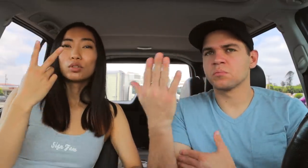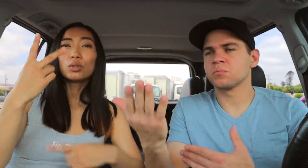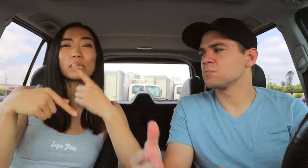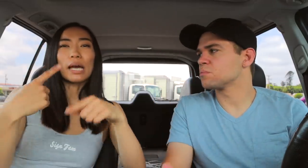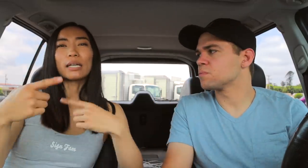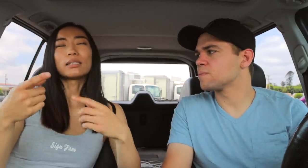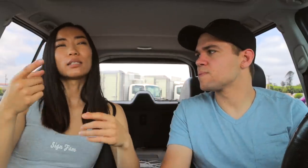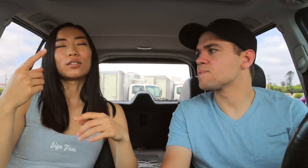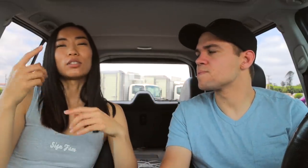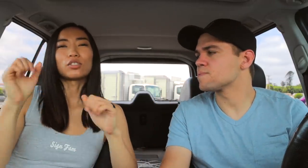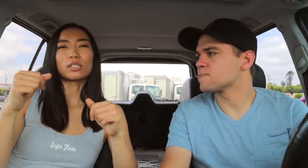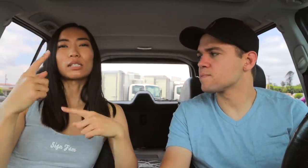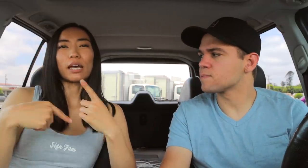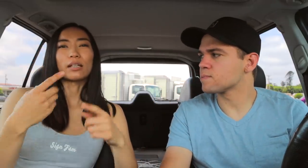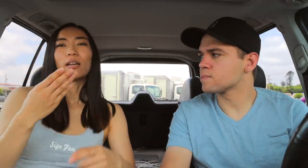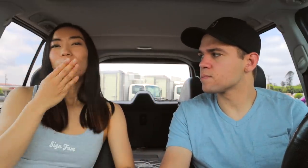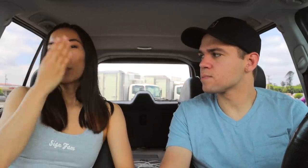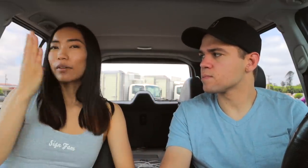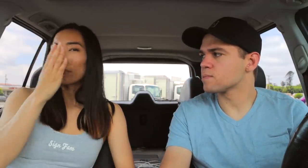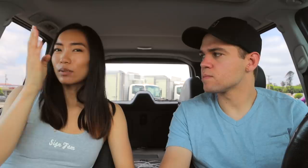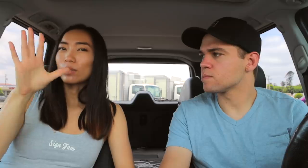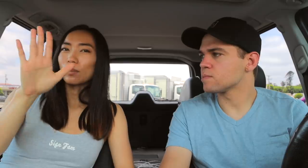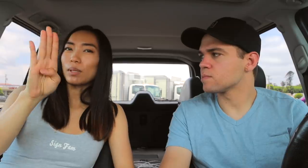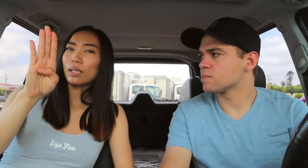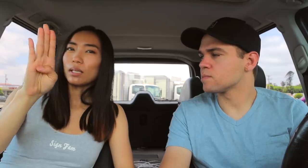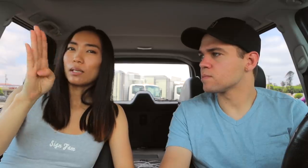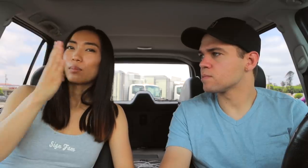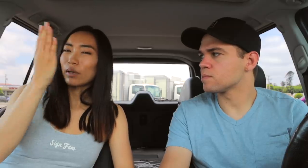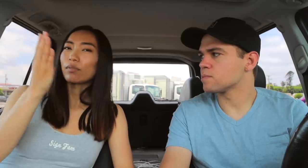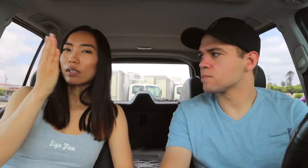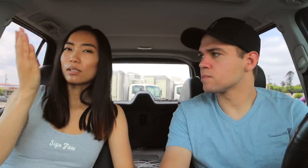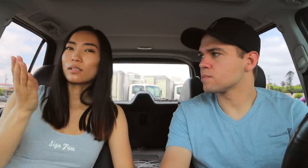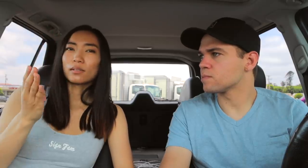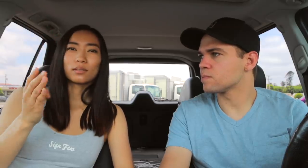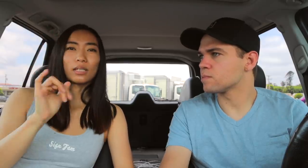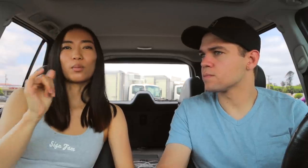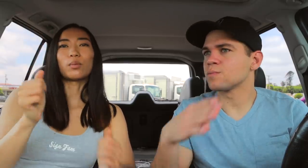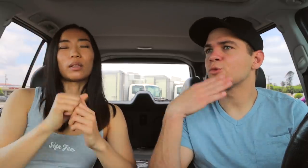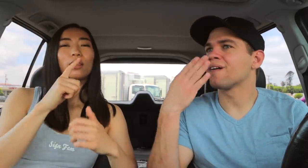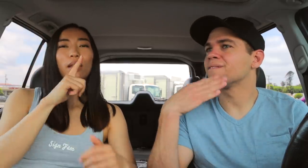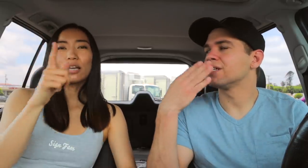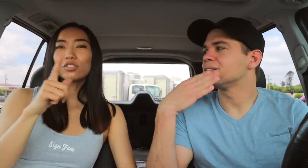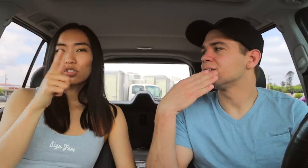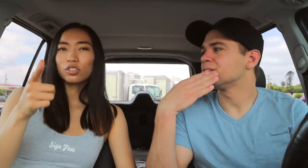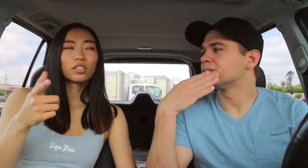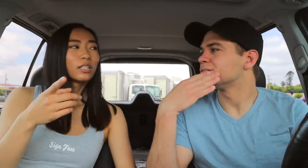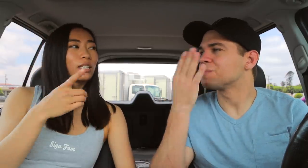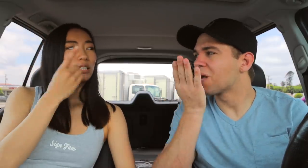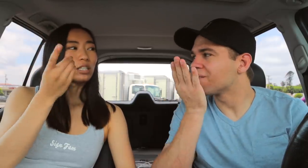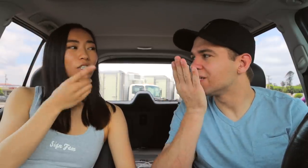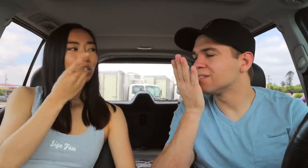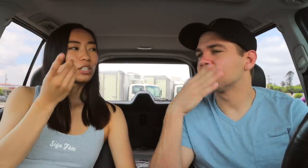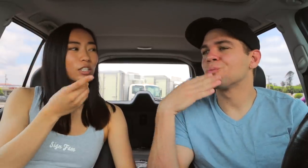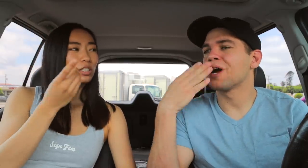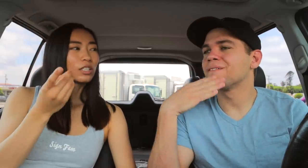Two signs you can just sign breakfast with a B, breakfast same with Lunch Dinner